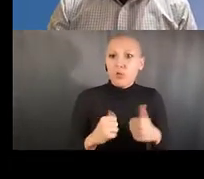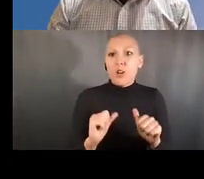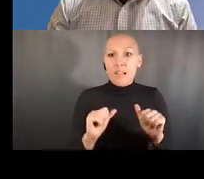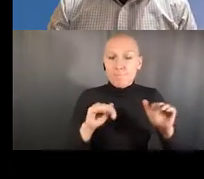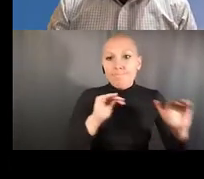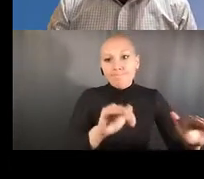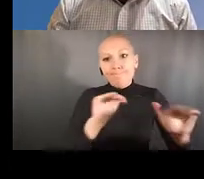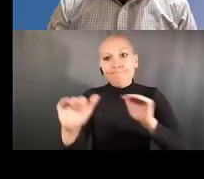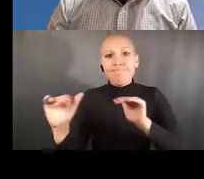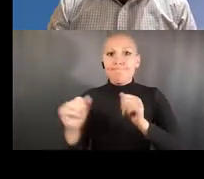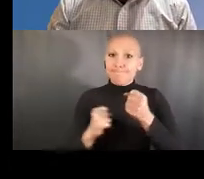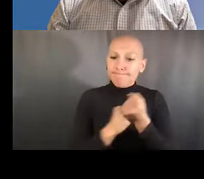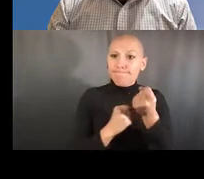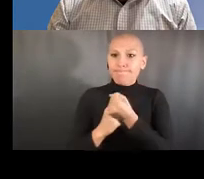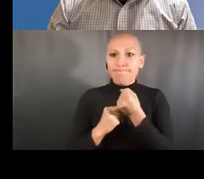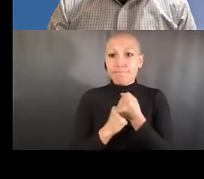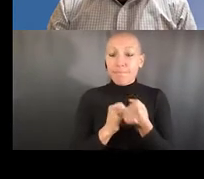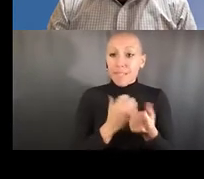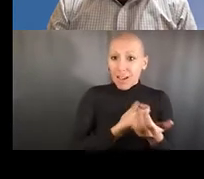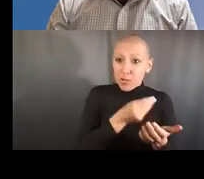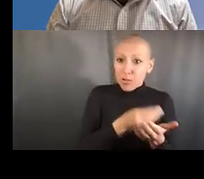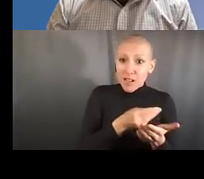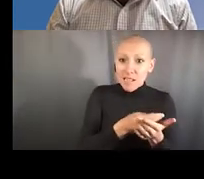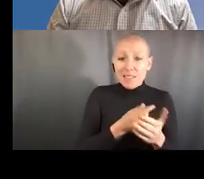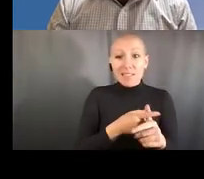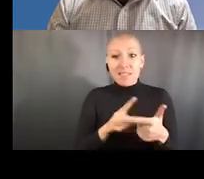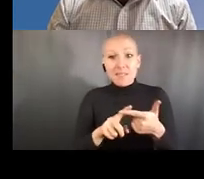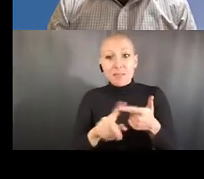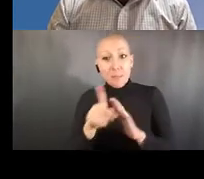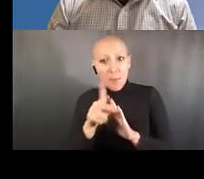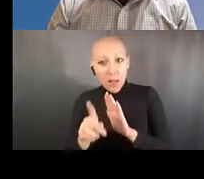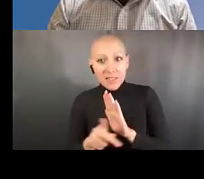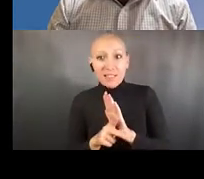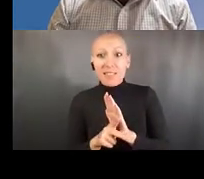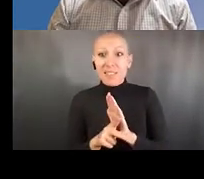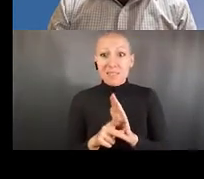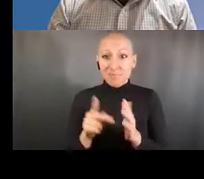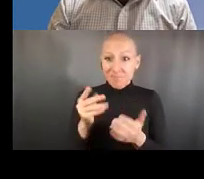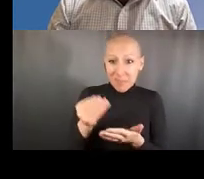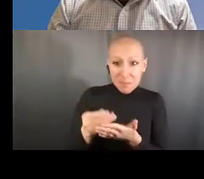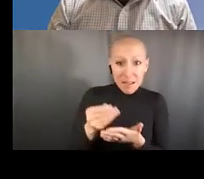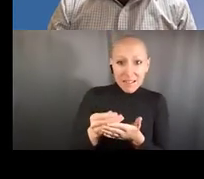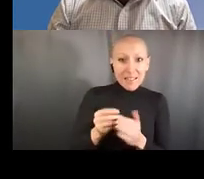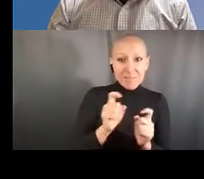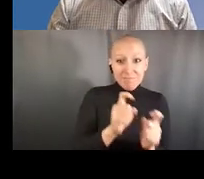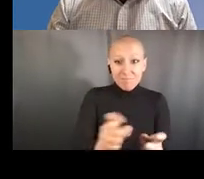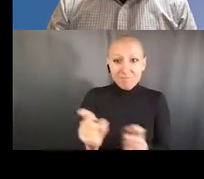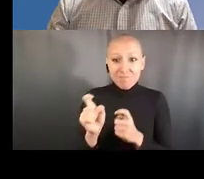and we mean safety very broadly, we mean safety in terms of a safe environment free